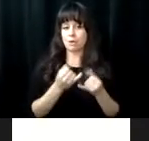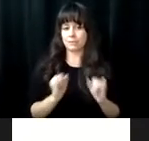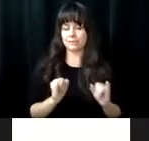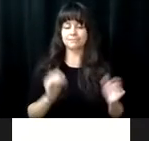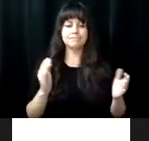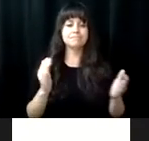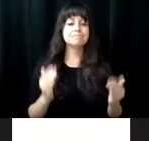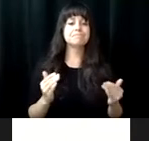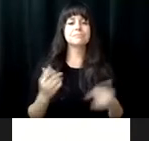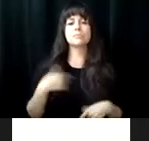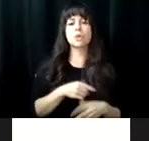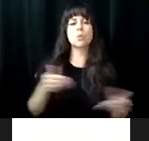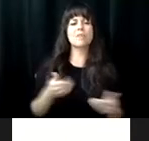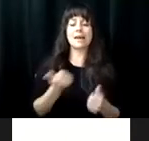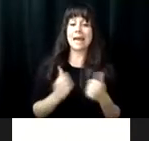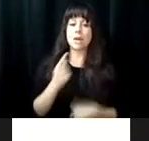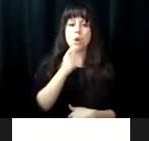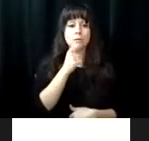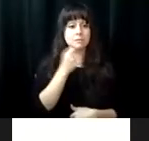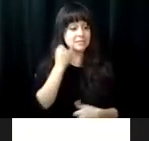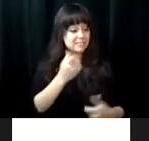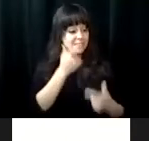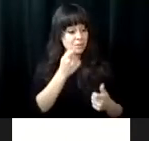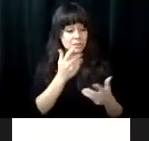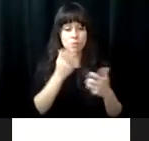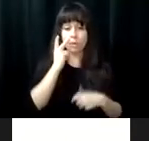educate them on how I can be more independent.